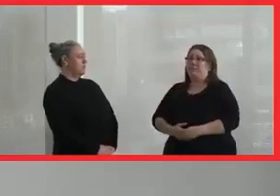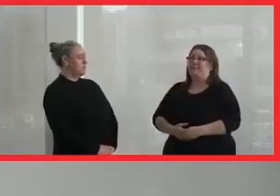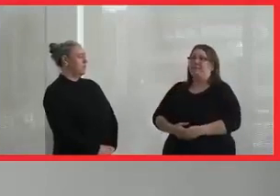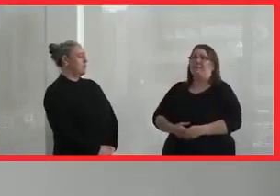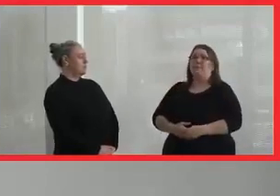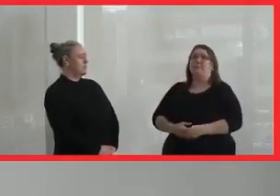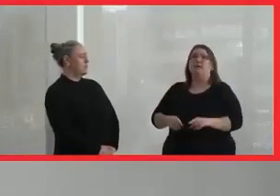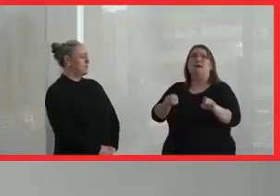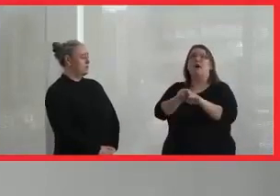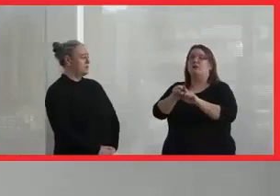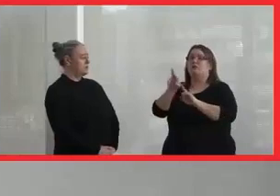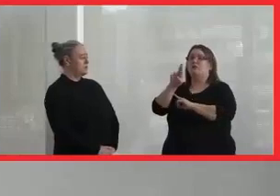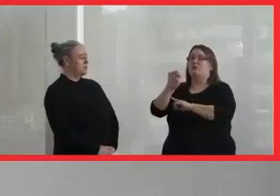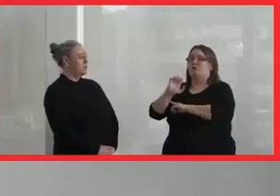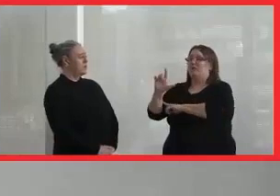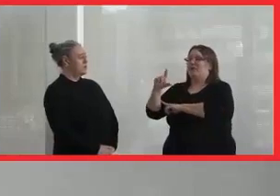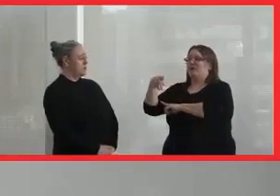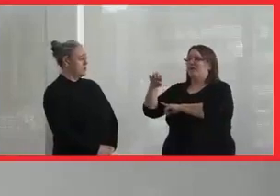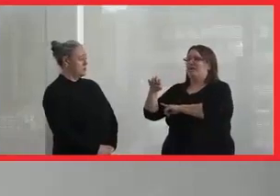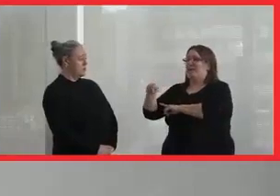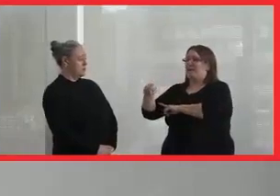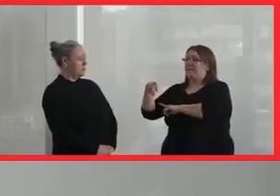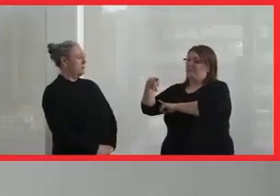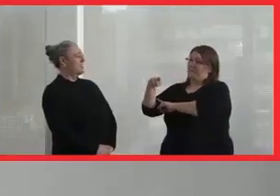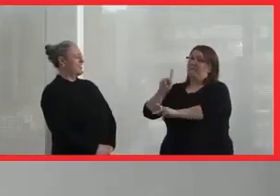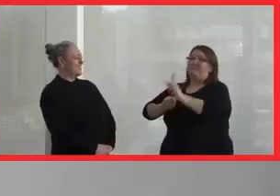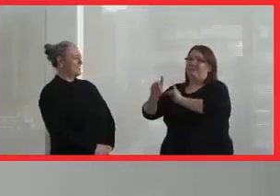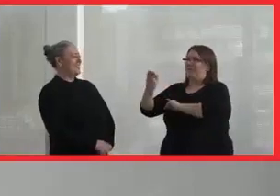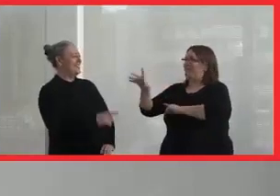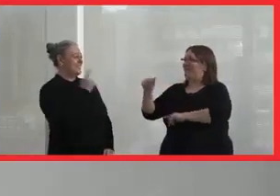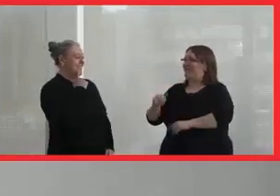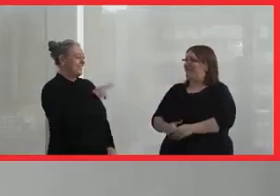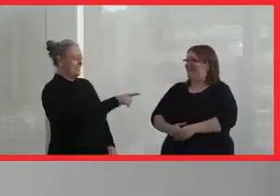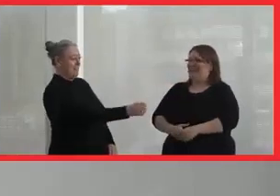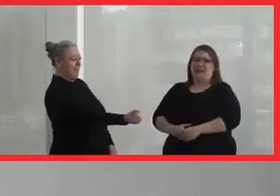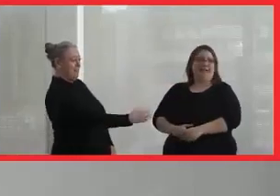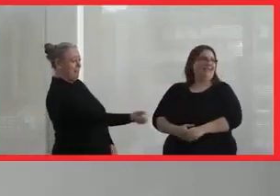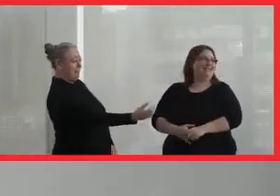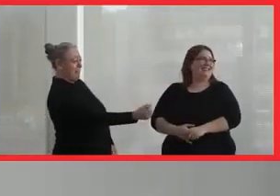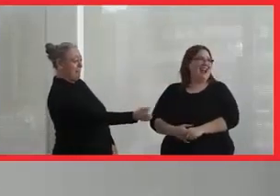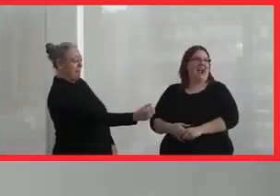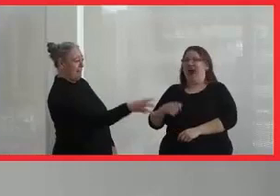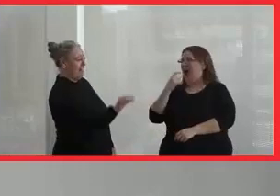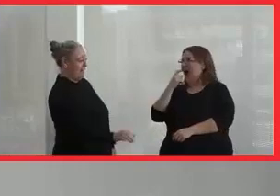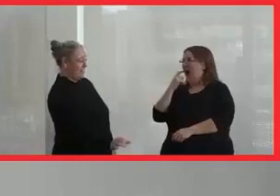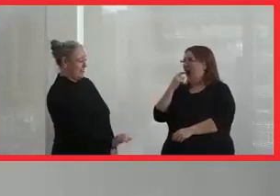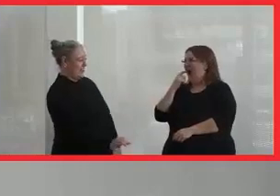And also Real People Media has a lot-- Tony was whispering that to me, and you beat her to it.